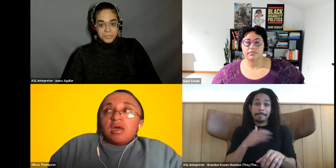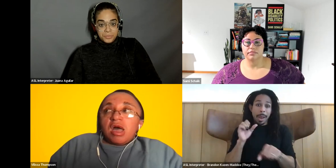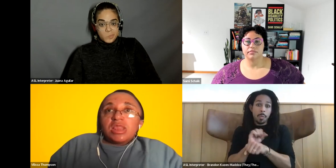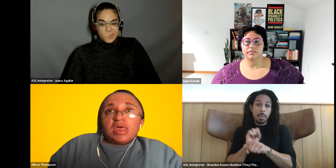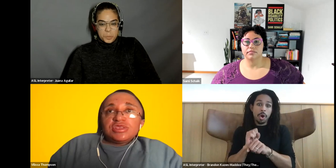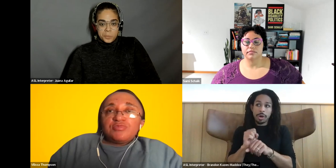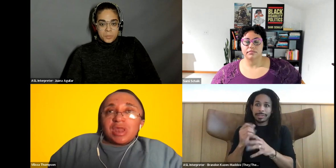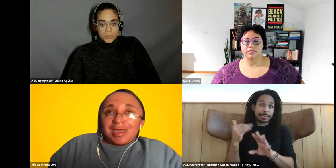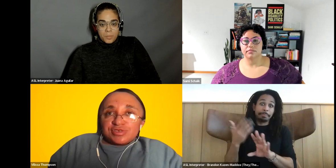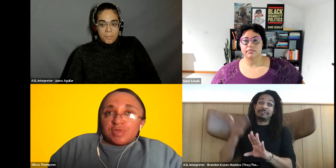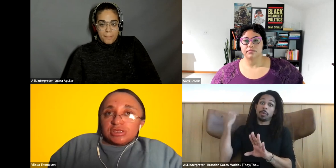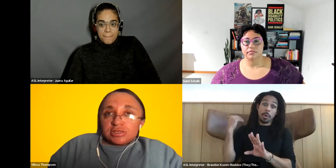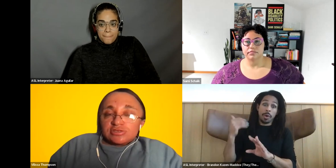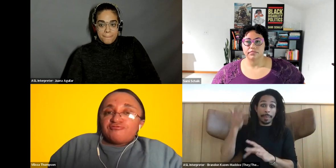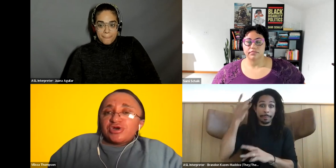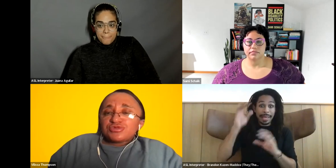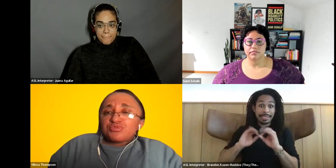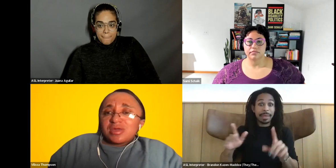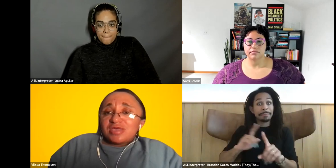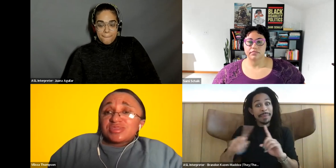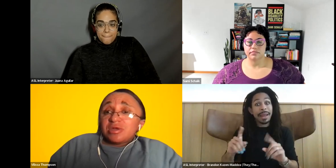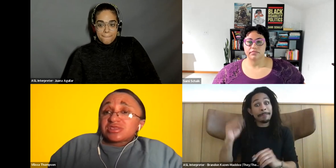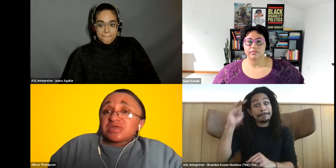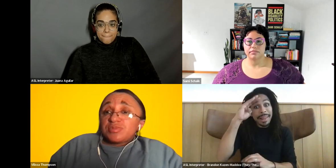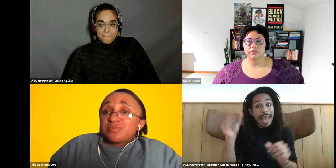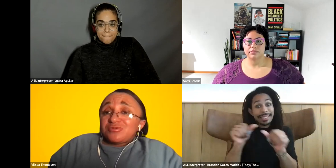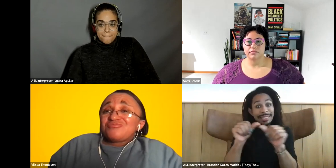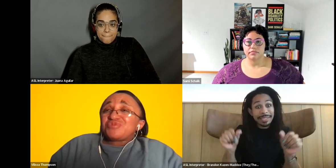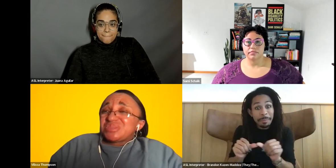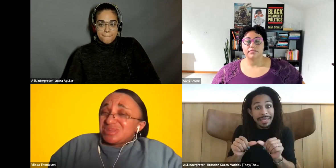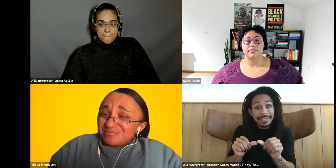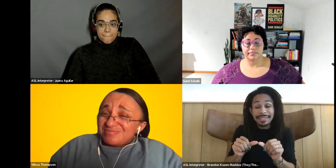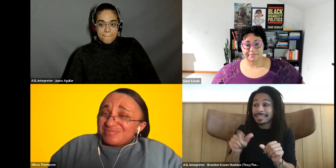Vilissa Thompson: how a lot of these black spaces fail to recognize that there are disabled people within them.